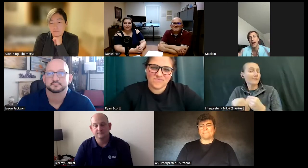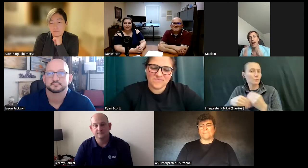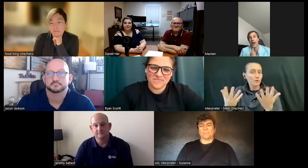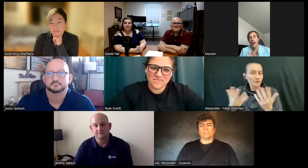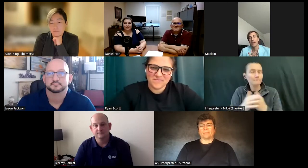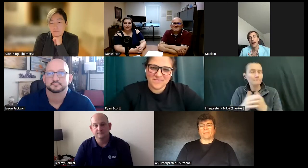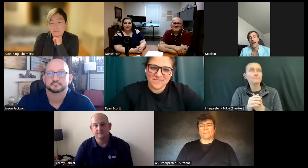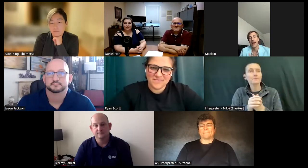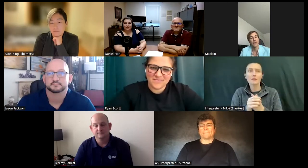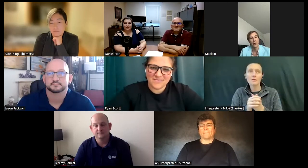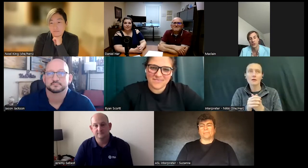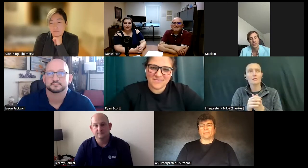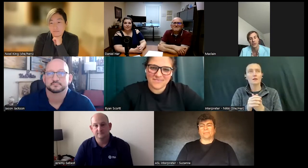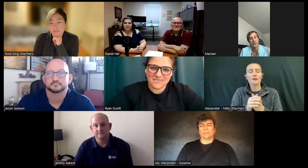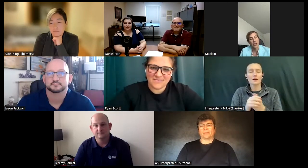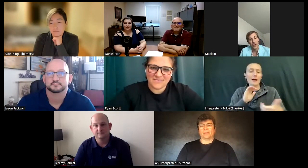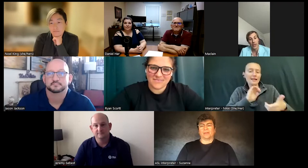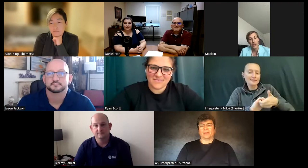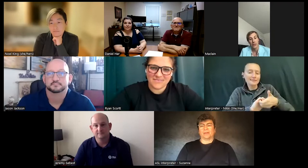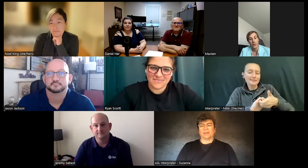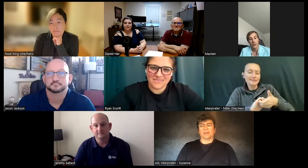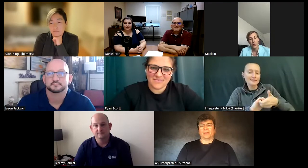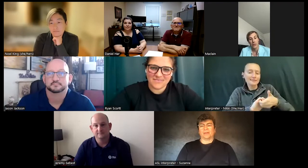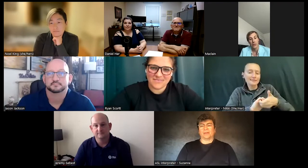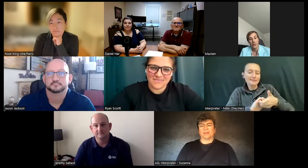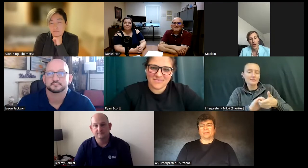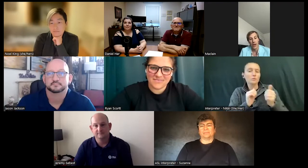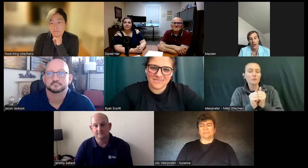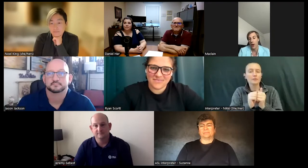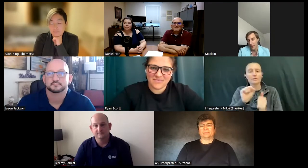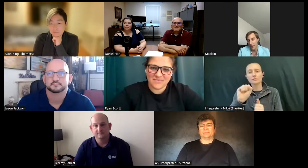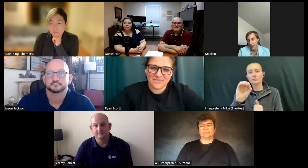I have a partnership with Noah. Where I help them out with all their